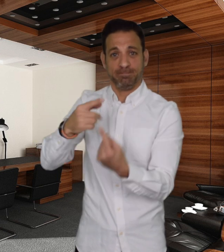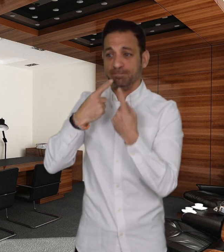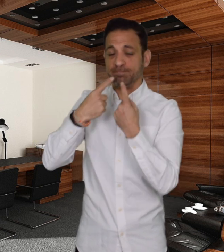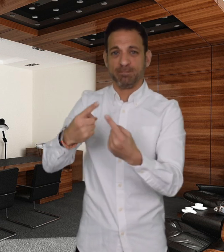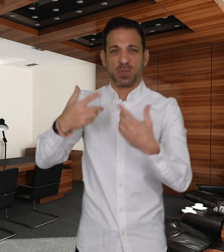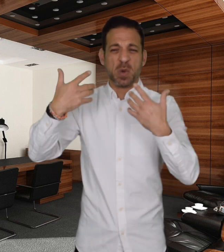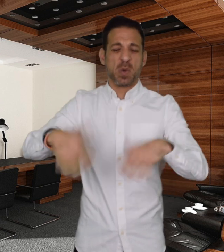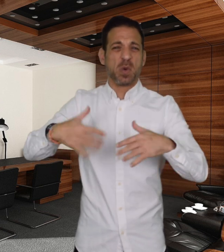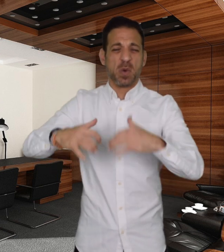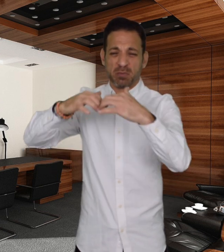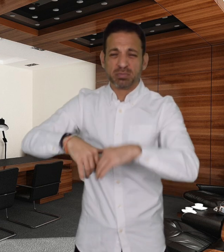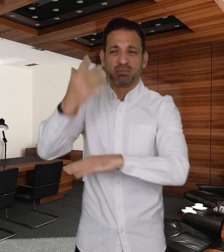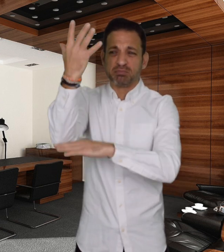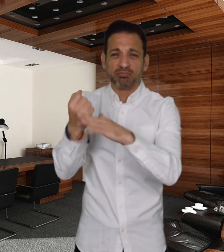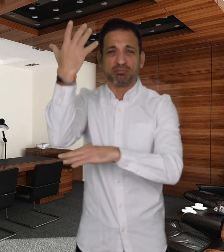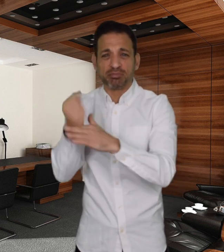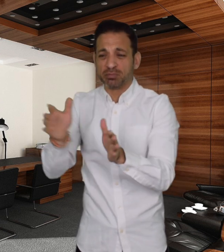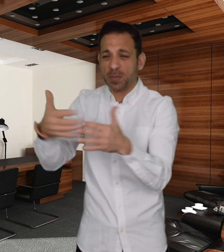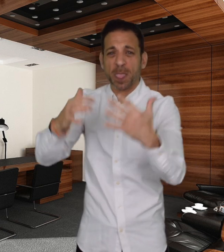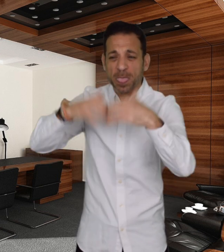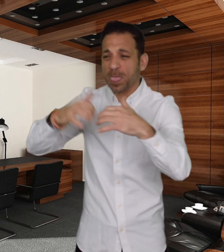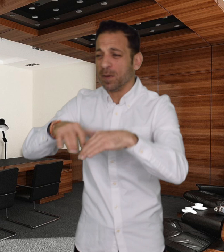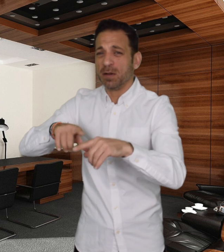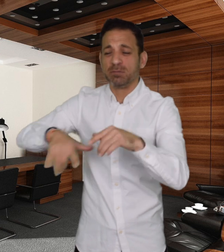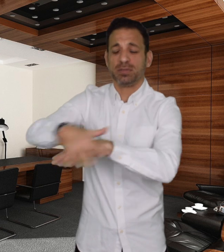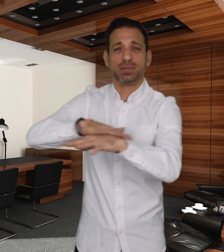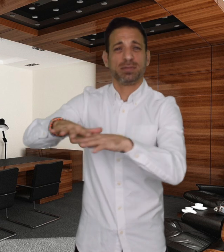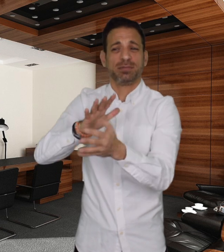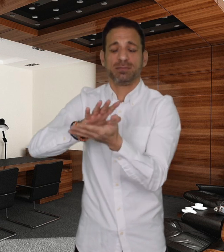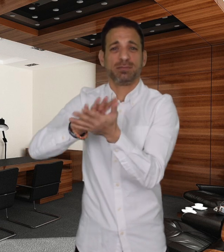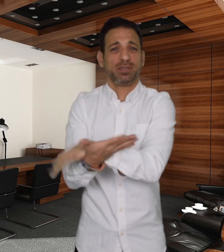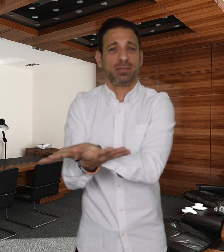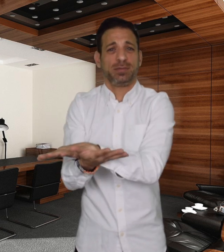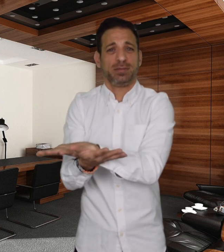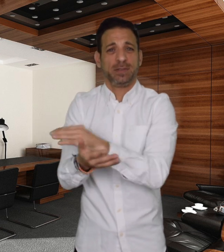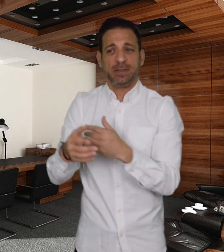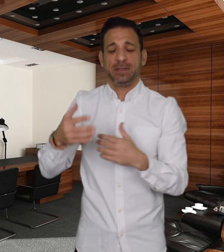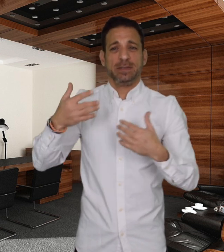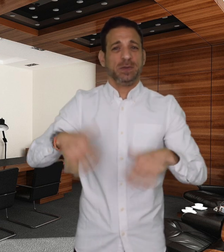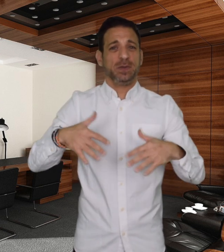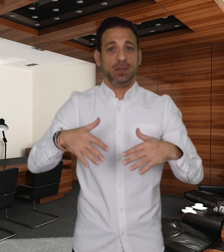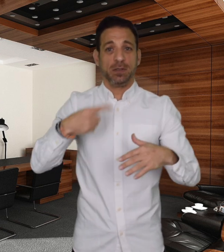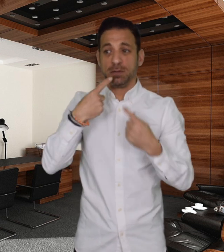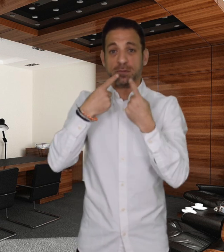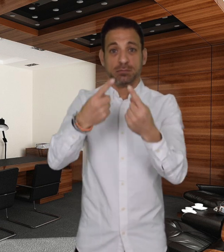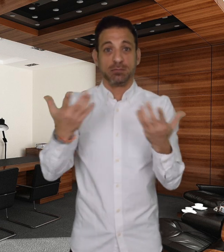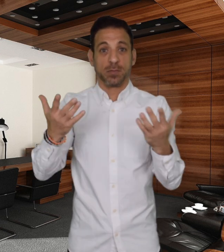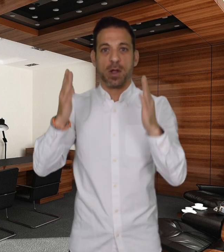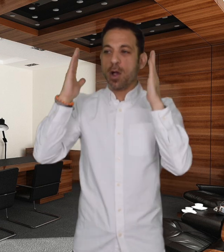affected areas. It is said that the walls of the school dormitory